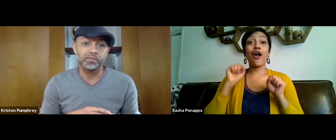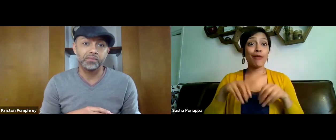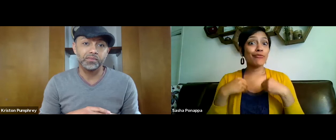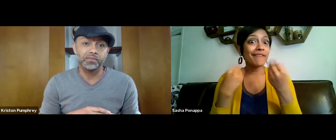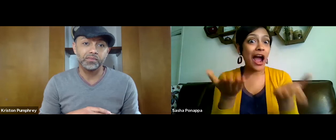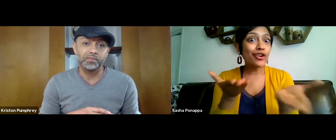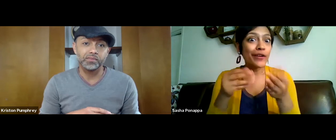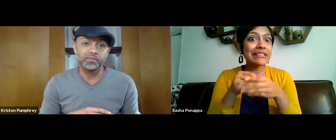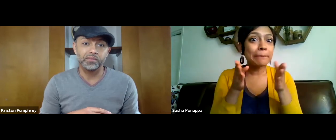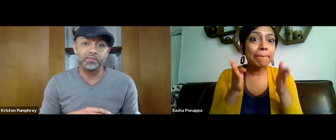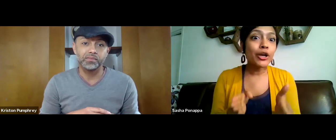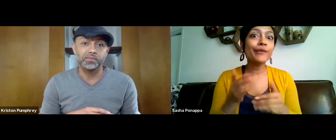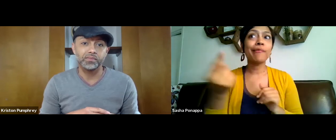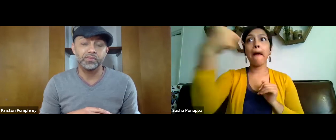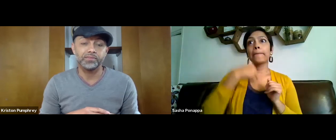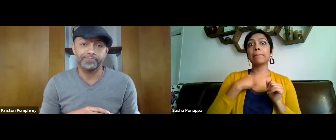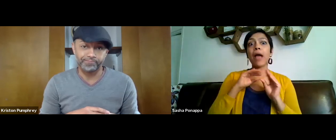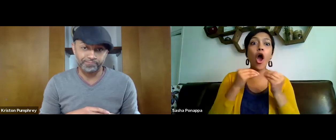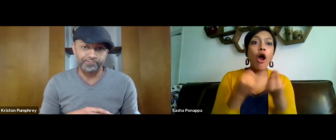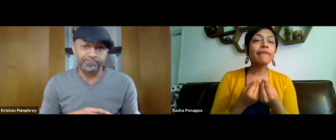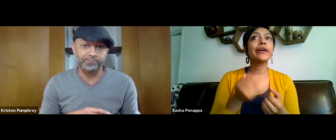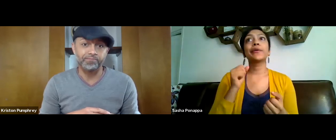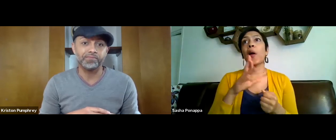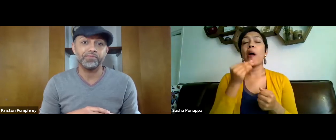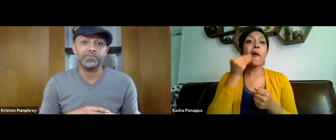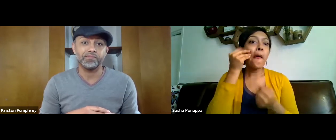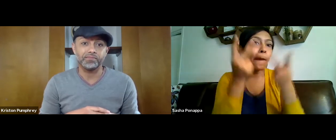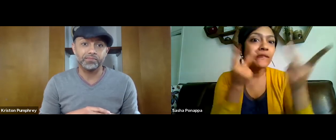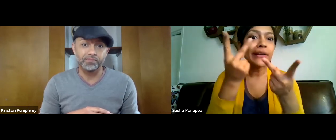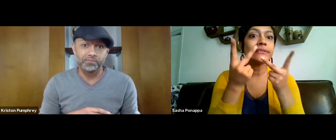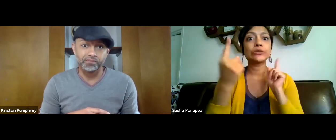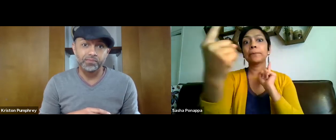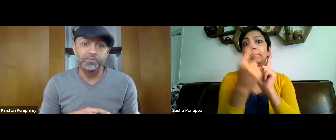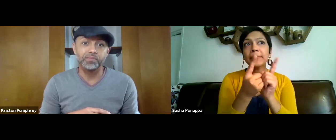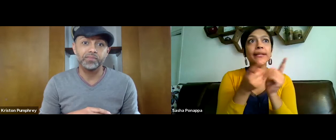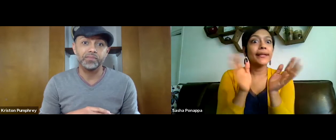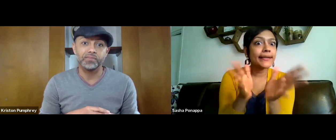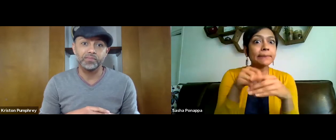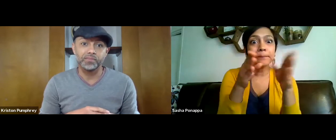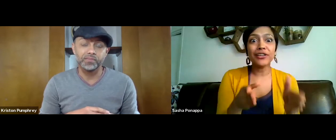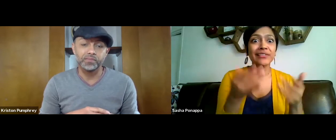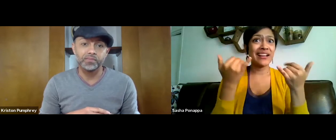I know before we could provide services in person, you'd come into like my office or into a home